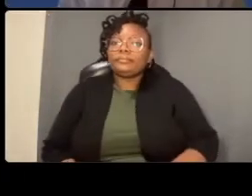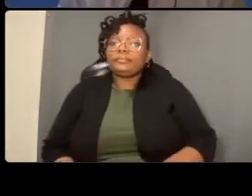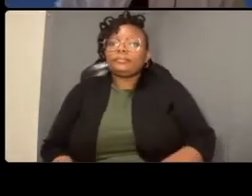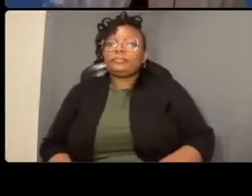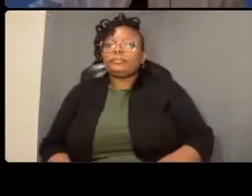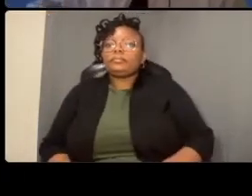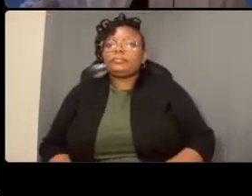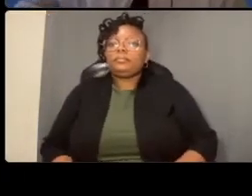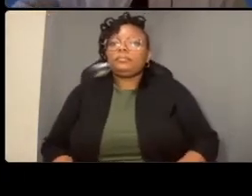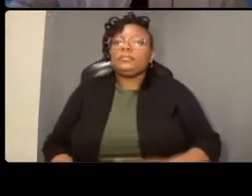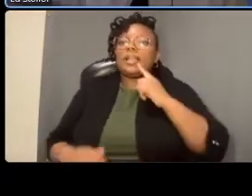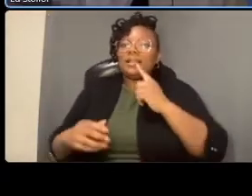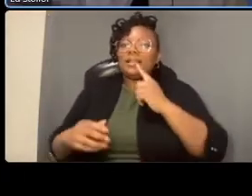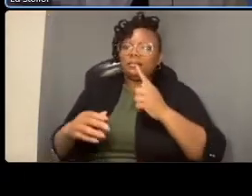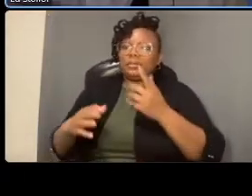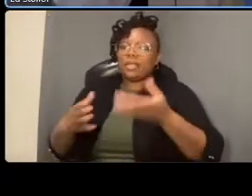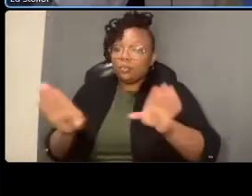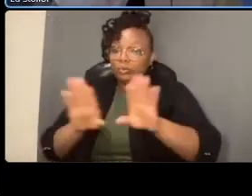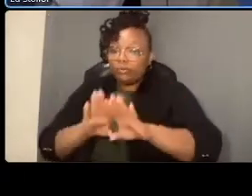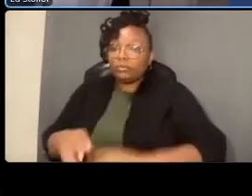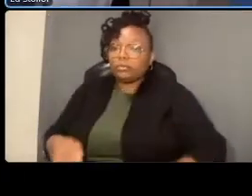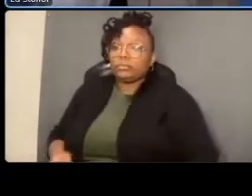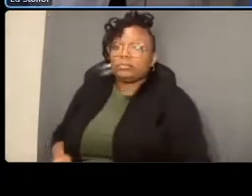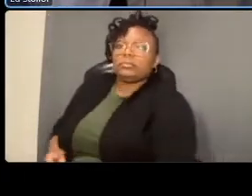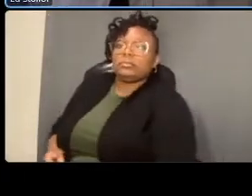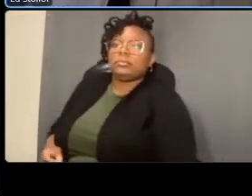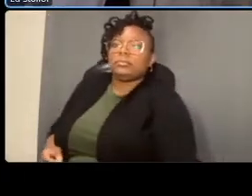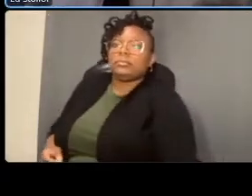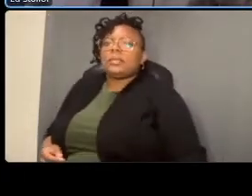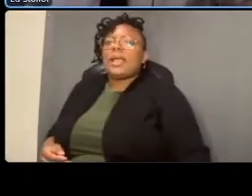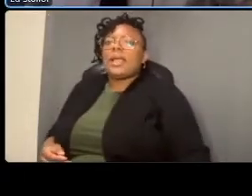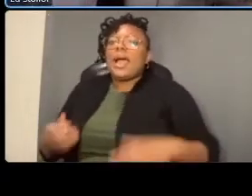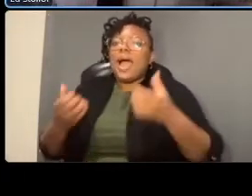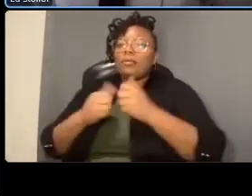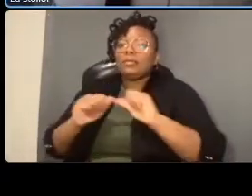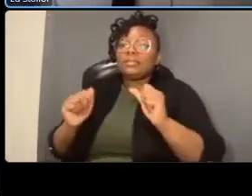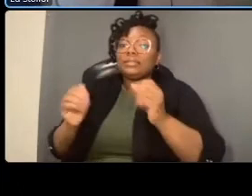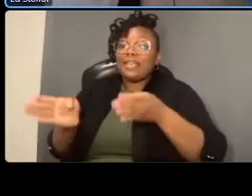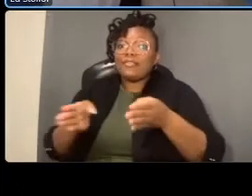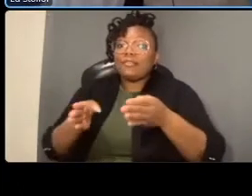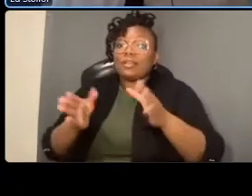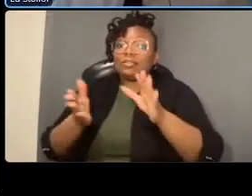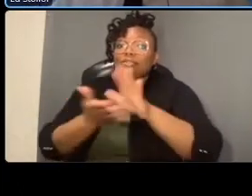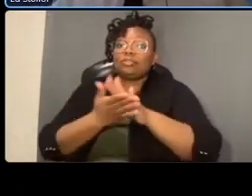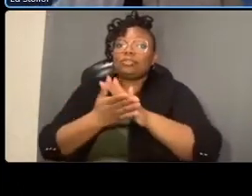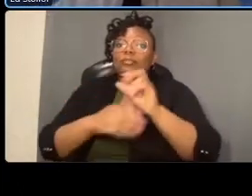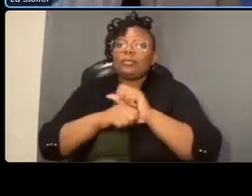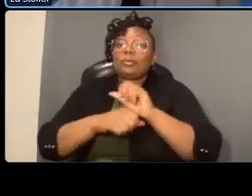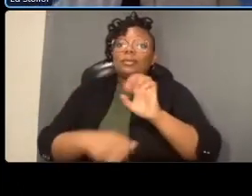we're working with uh we'll be working with merch and others um there's a plan for eaton elementary